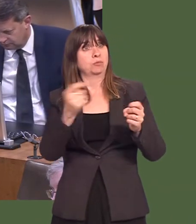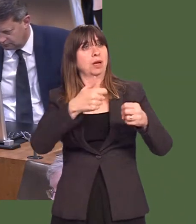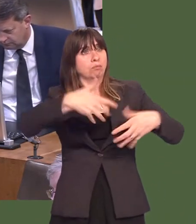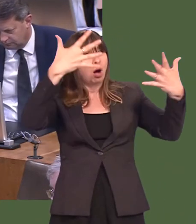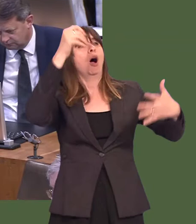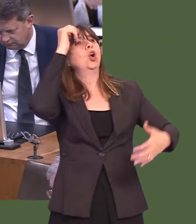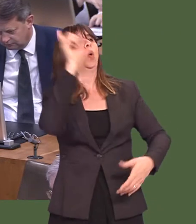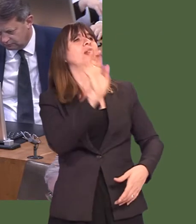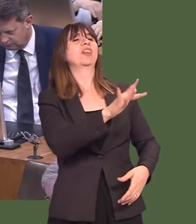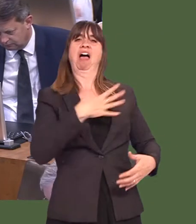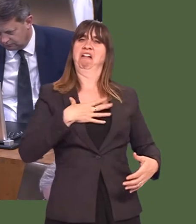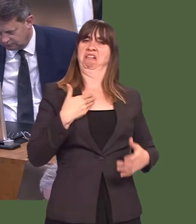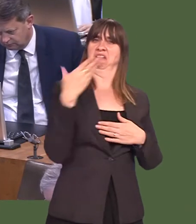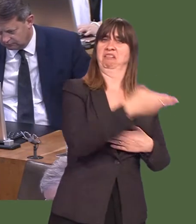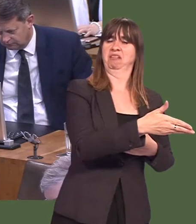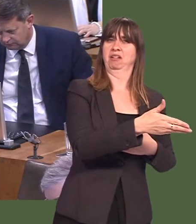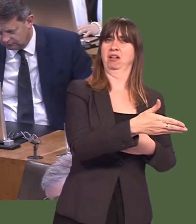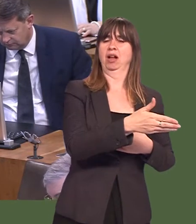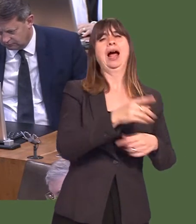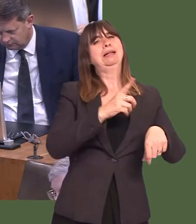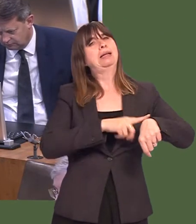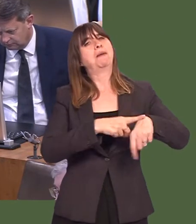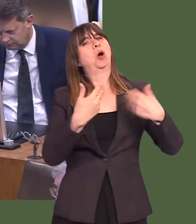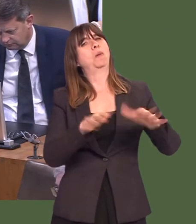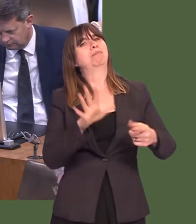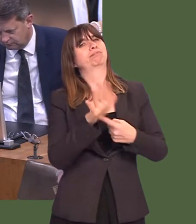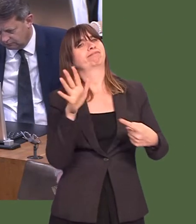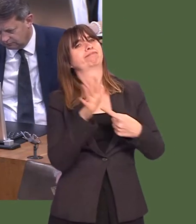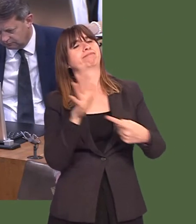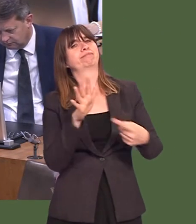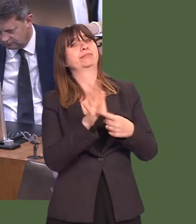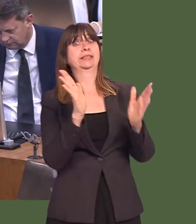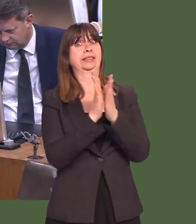And, of course, the reason why people go to out-of-town shopping centres is sheer convenienceótheyíre open.